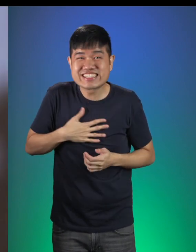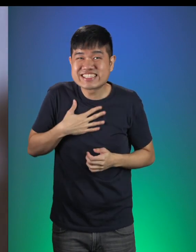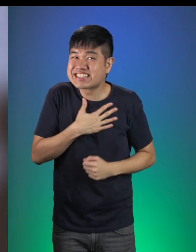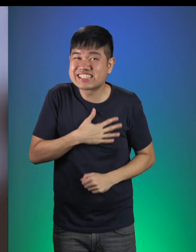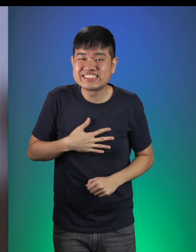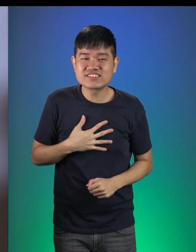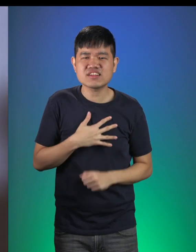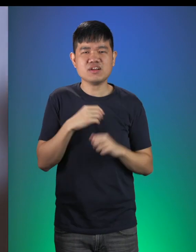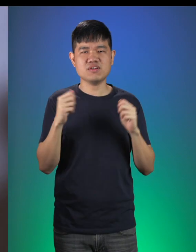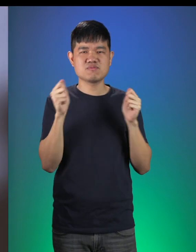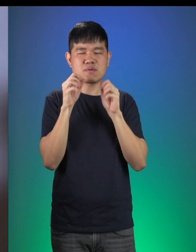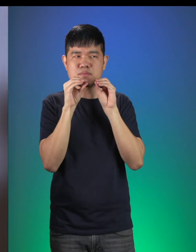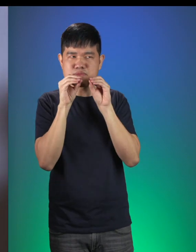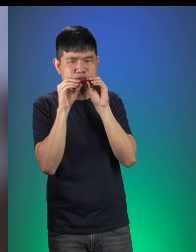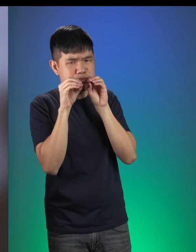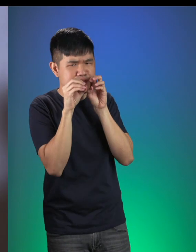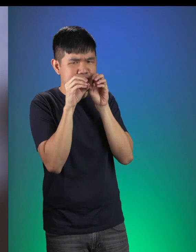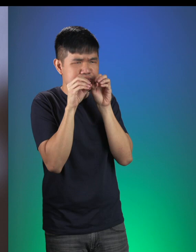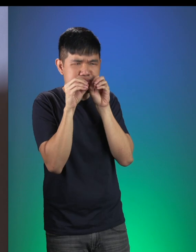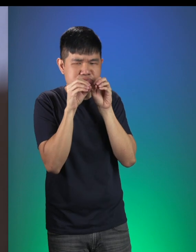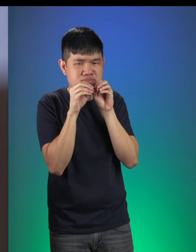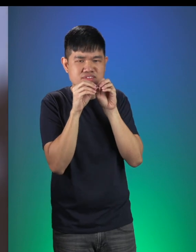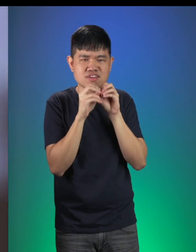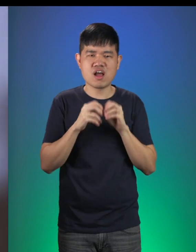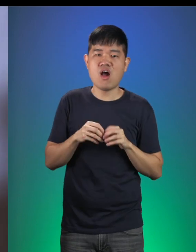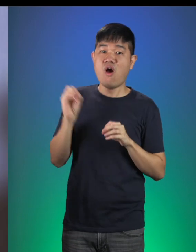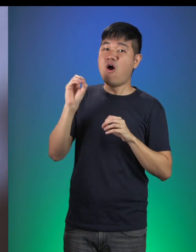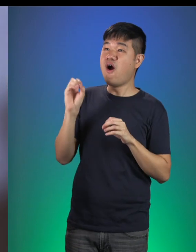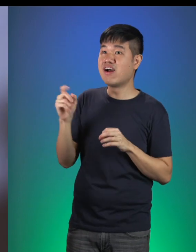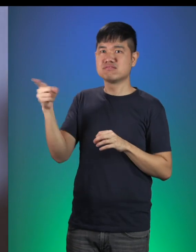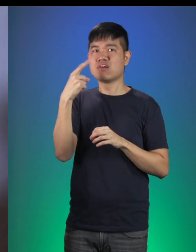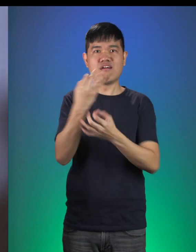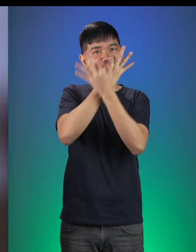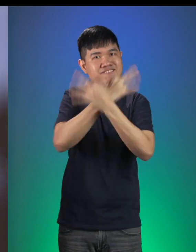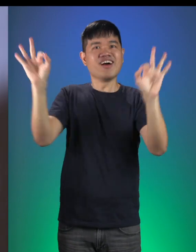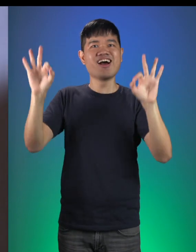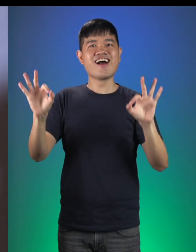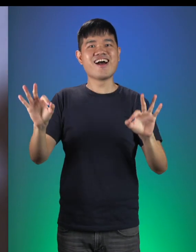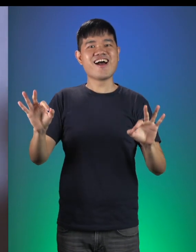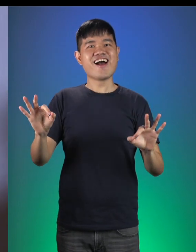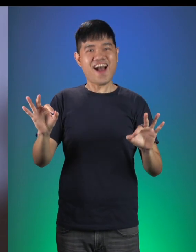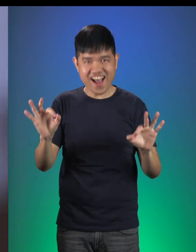Elves: (Gibberish) [speaking elvish] Shoemaker: Oh! Haha... They say it’s free of charge!